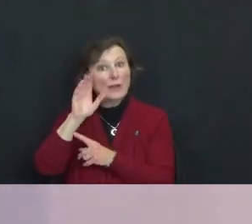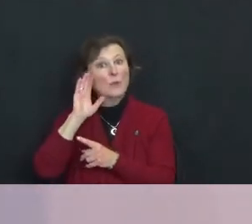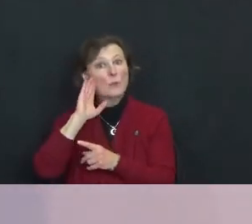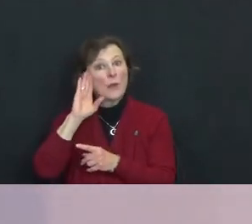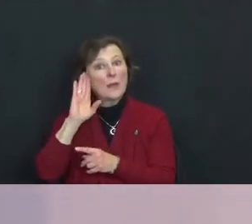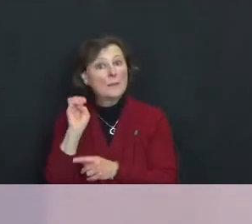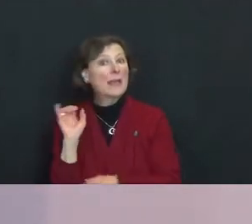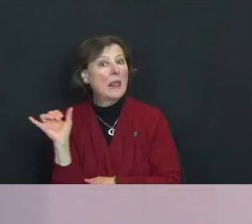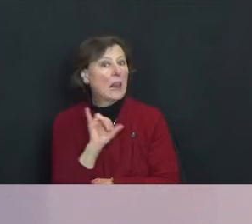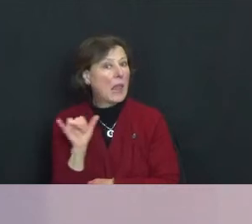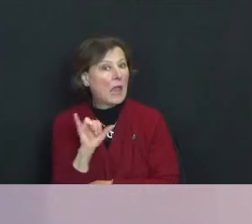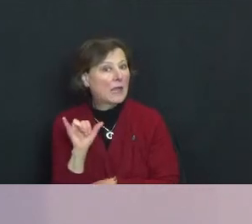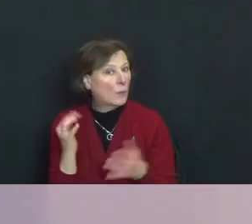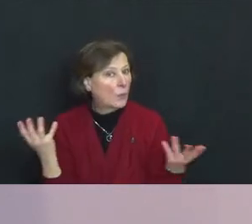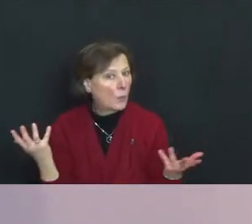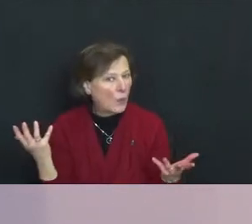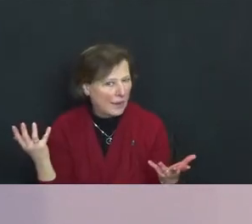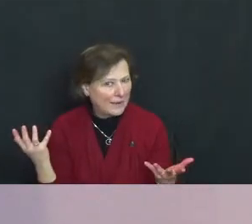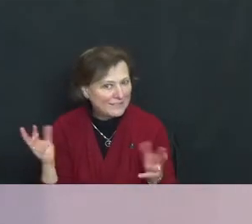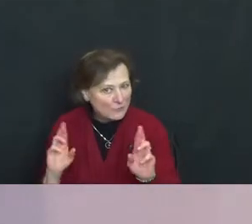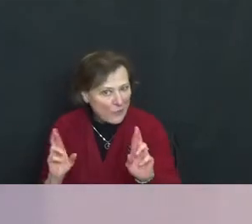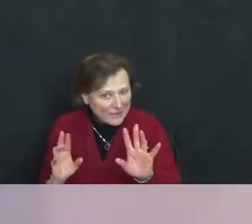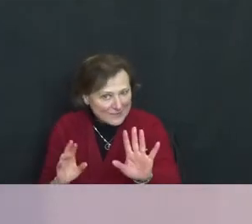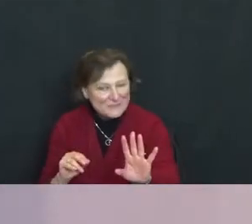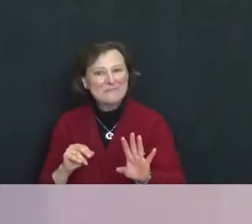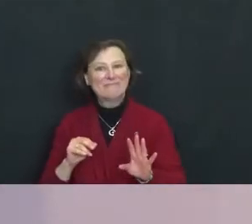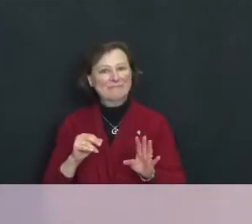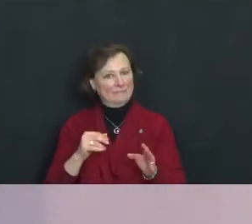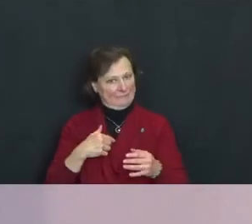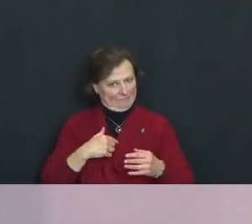Are you ready? Well here it comes.